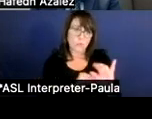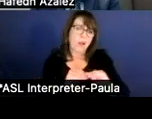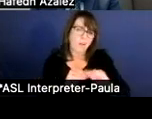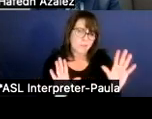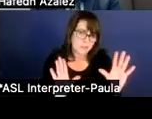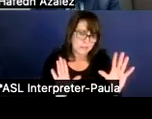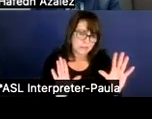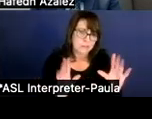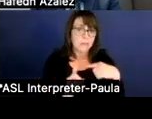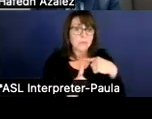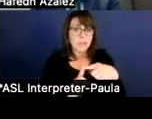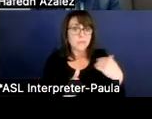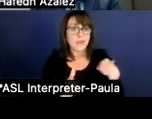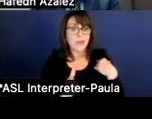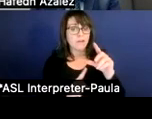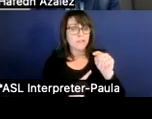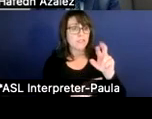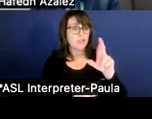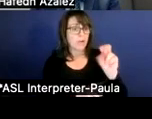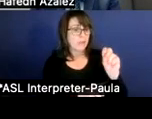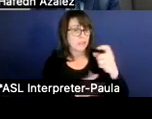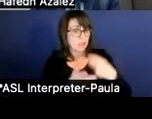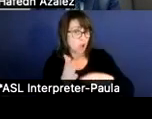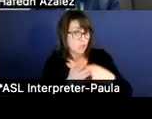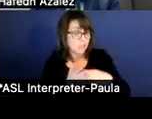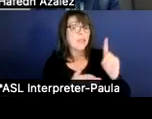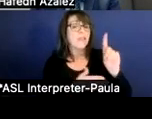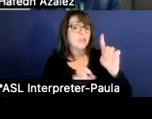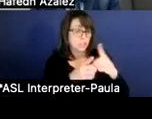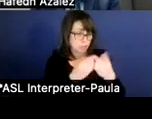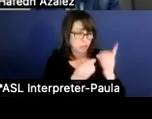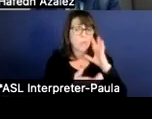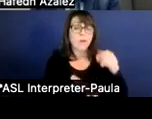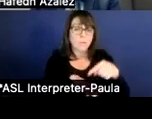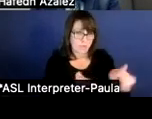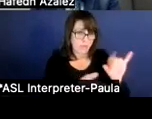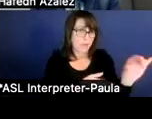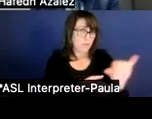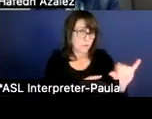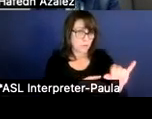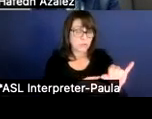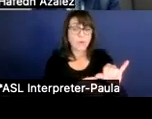we have our TRS costs, which the district also pays. So the number for the actual payroll costs is a little higher